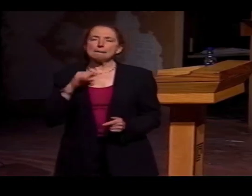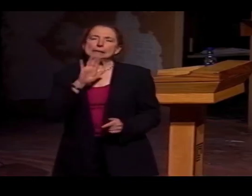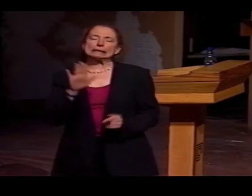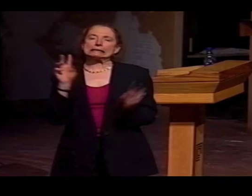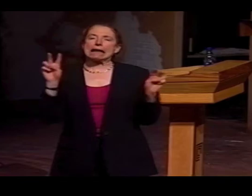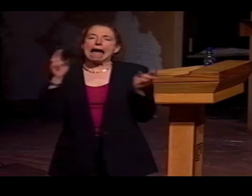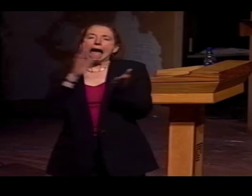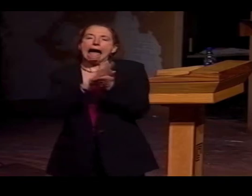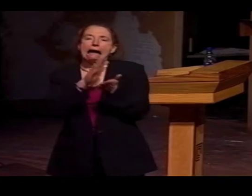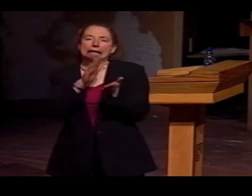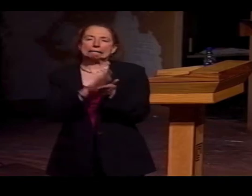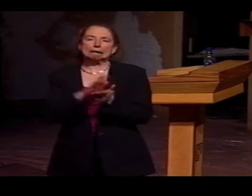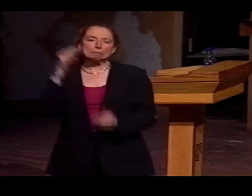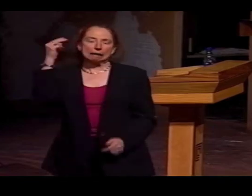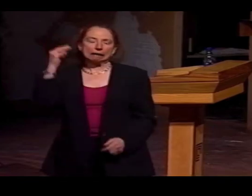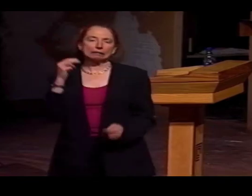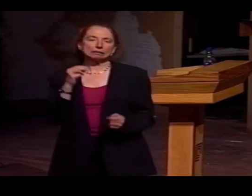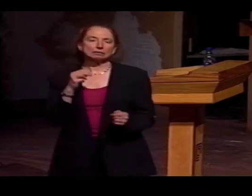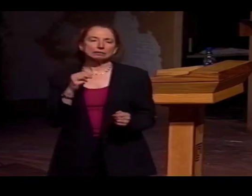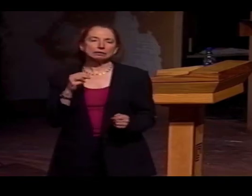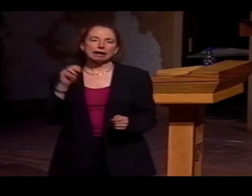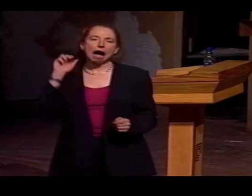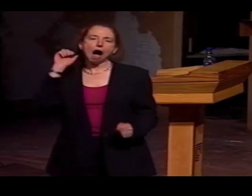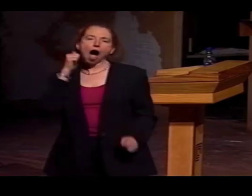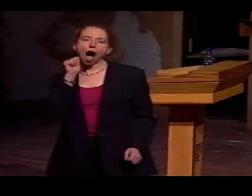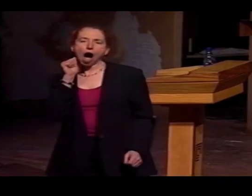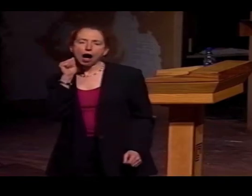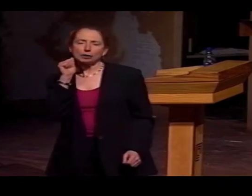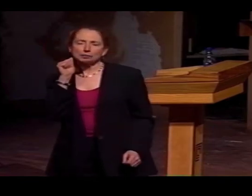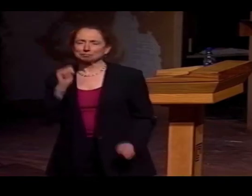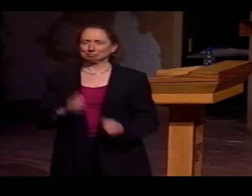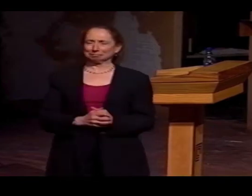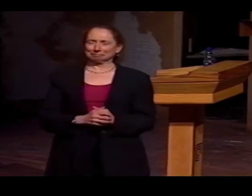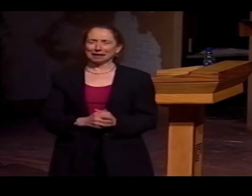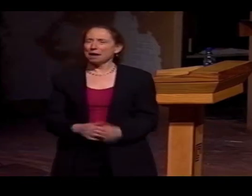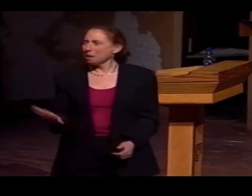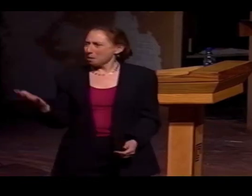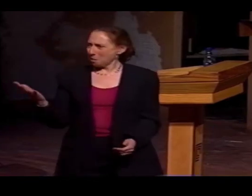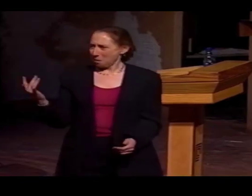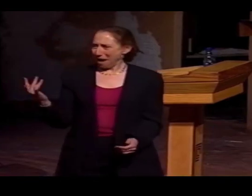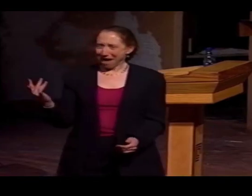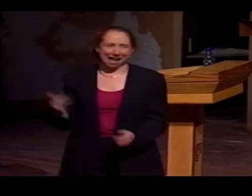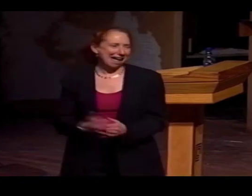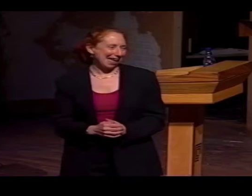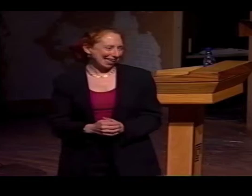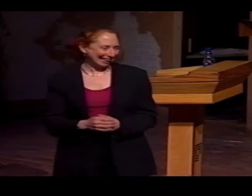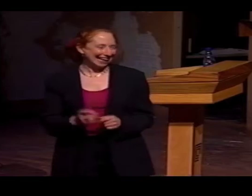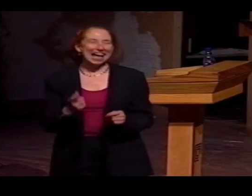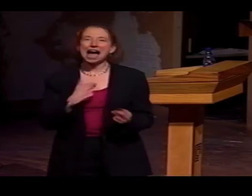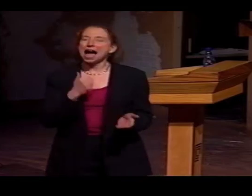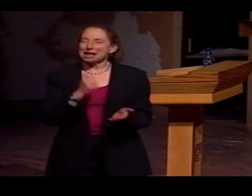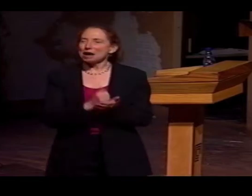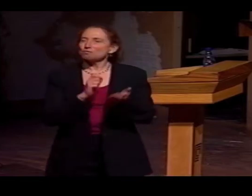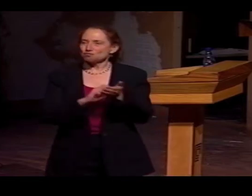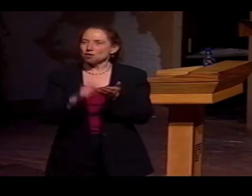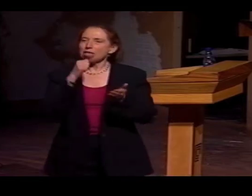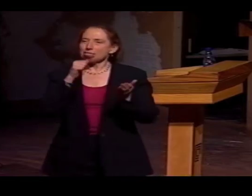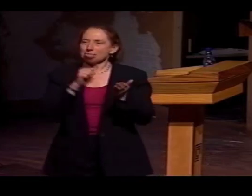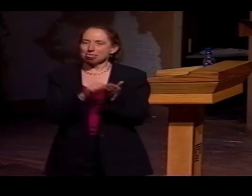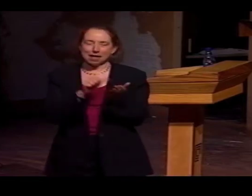I FEEL A LITTLE BIT LIKE HE'S MY ACADEMIC NEPHEW AND I AM HIS AUNT. WHY WOULD THAT BE?